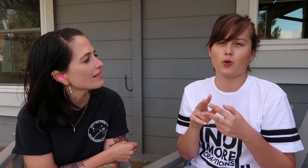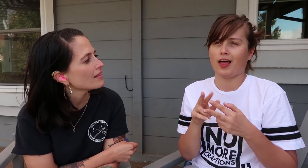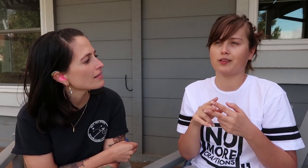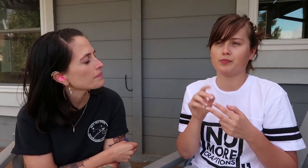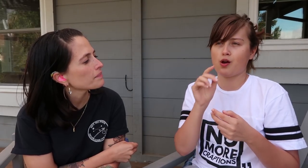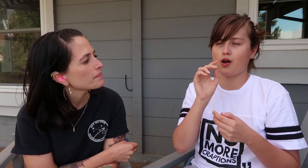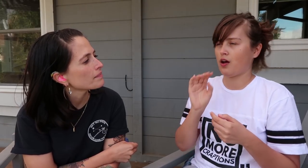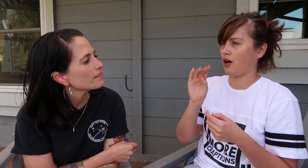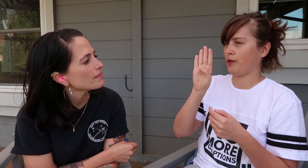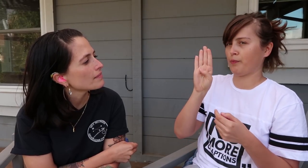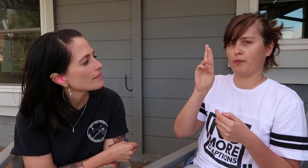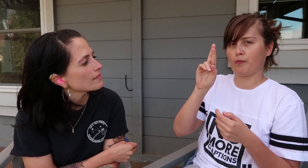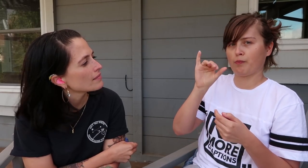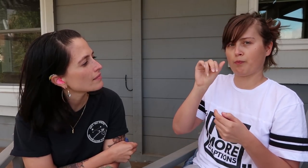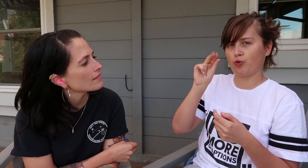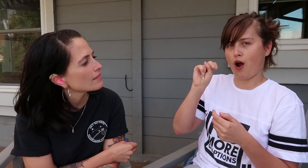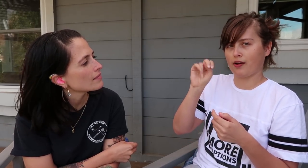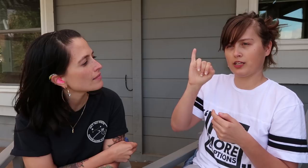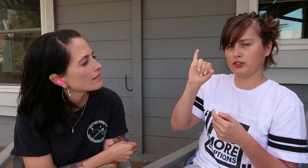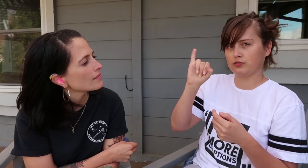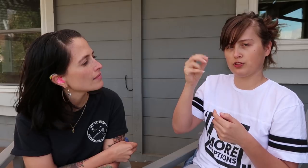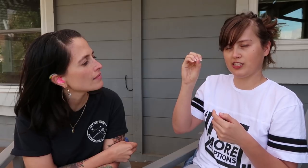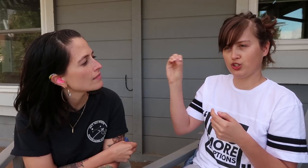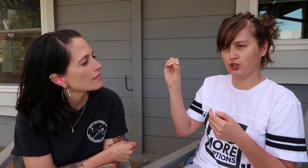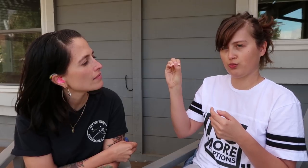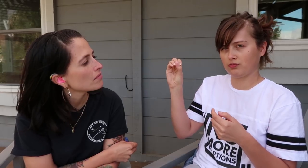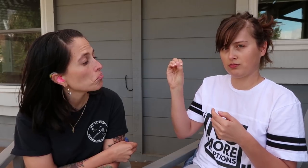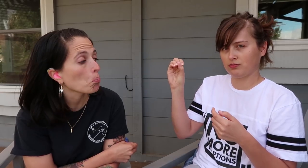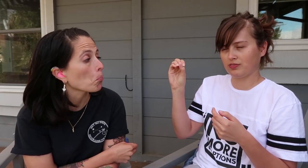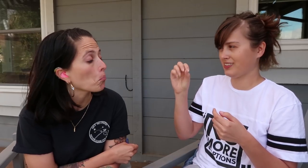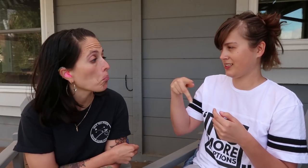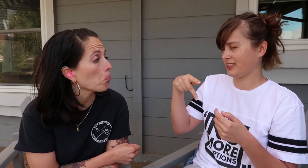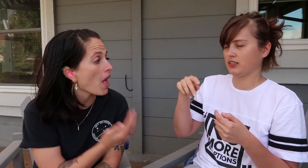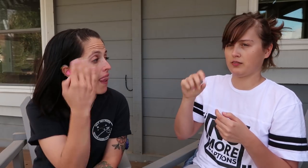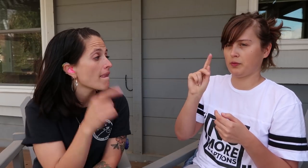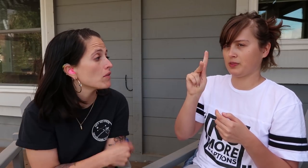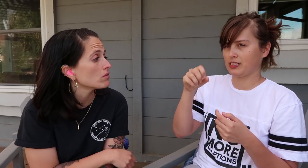For example, two: Brian Joo- I’ve never heard of him.